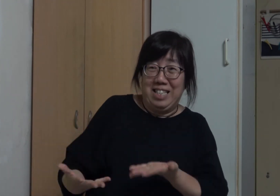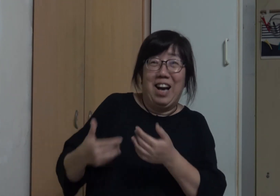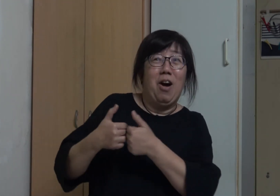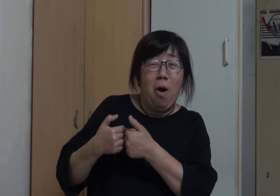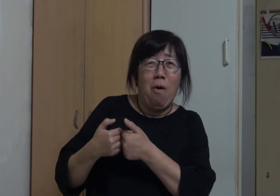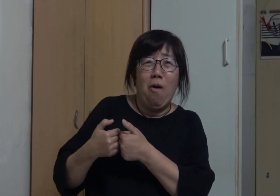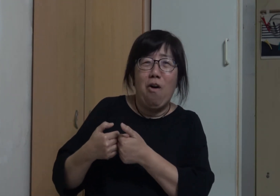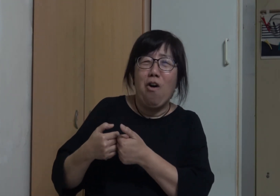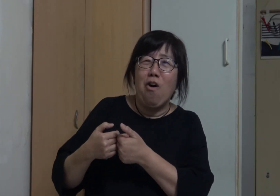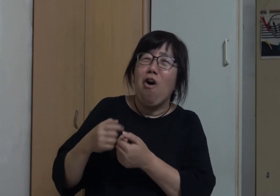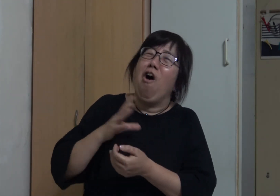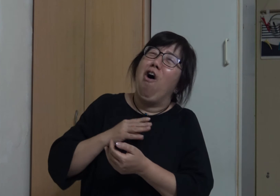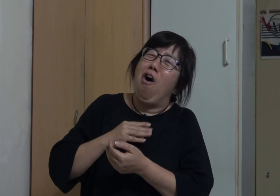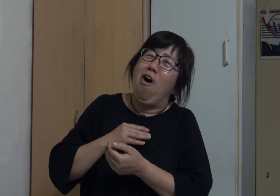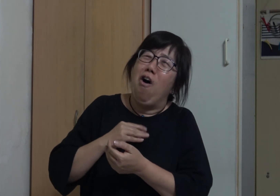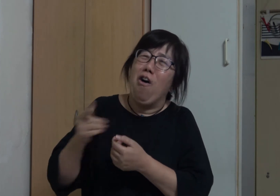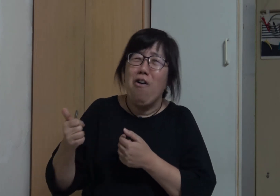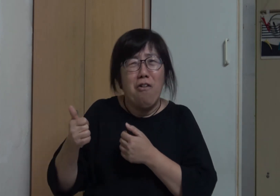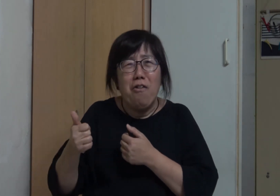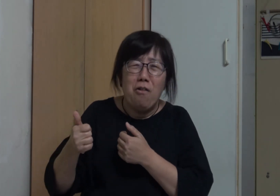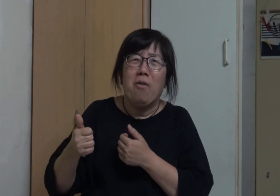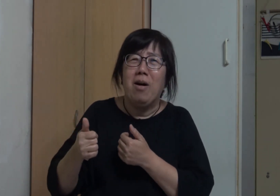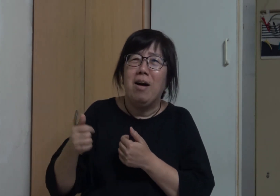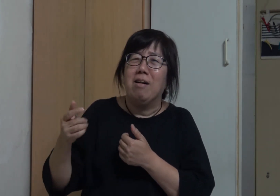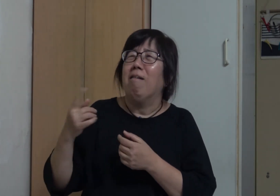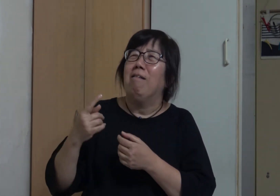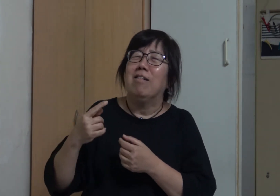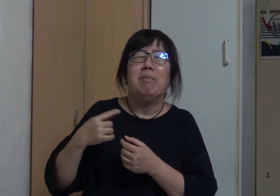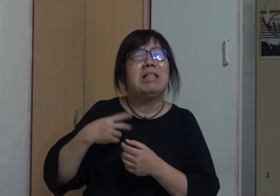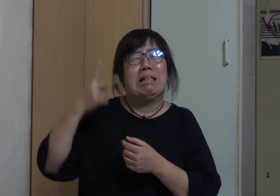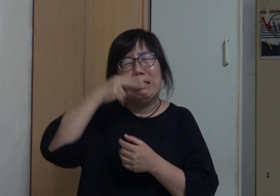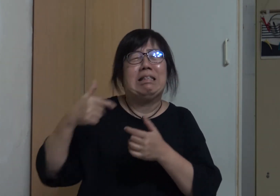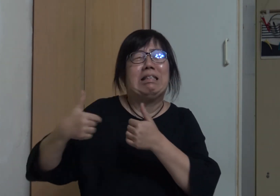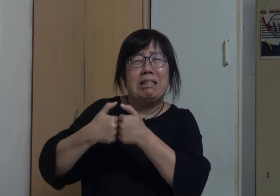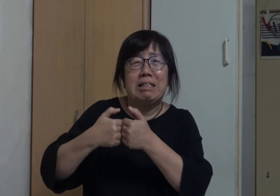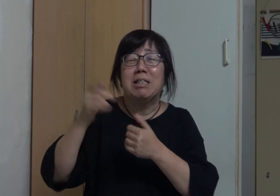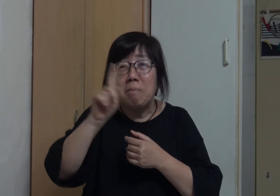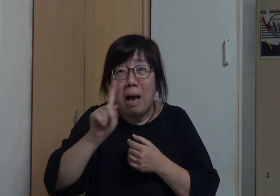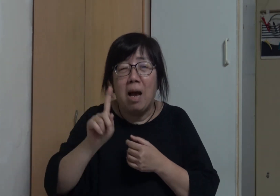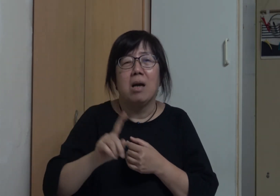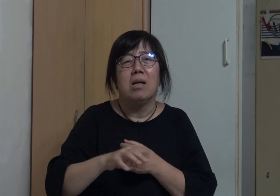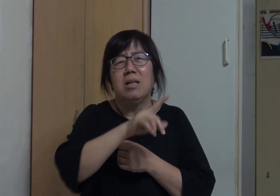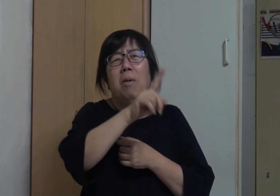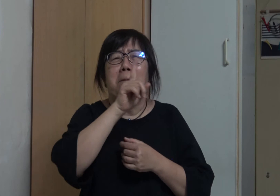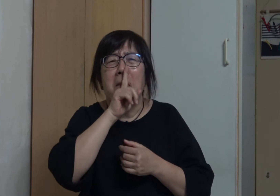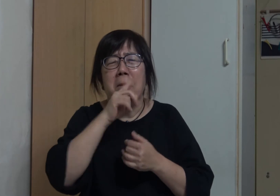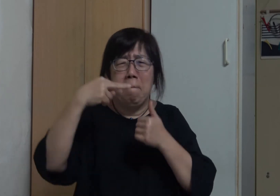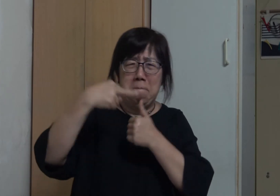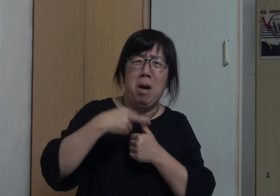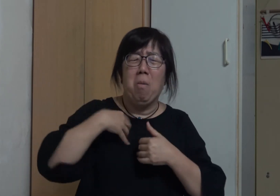The guy I married to is kind hearted, and he often humours me I thought that’s good and married him